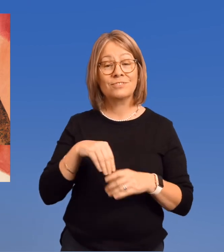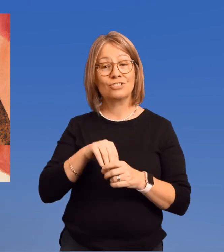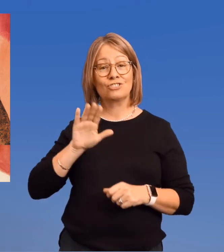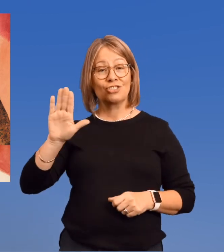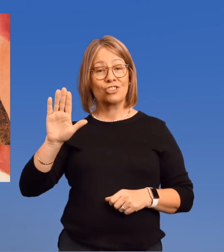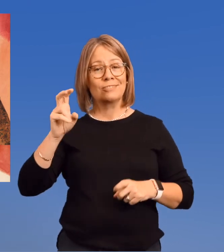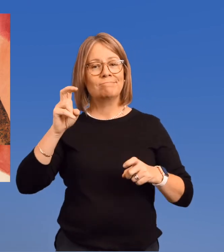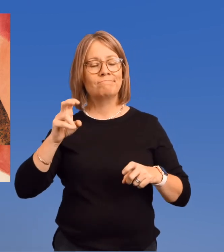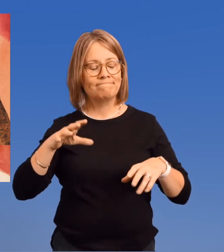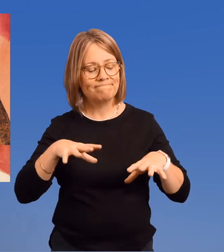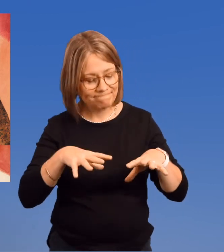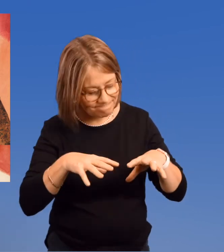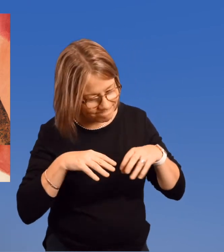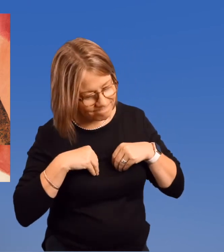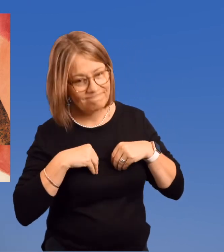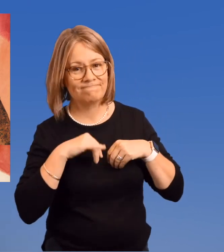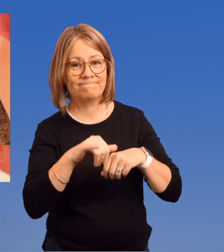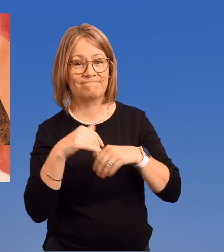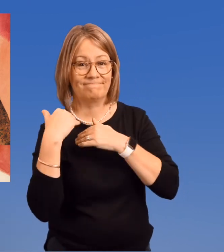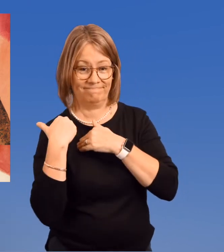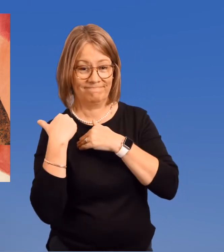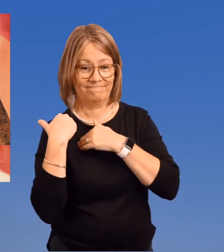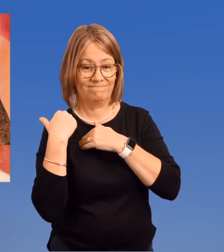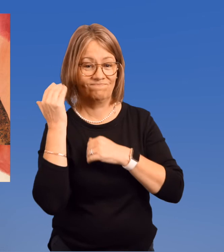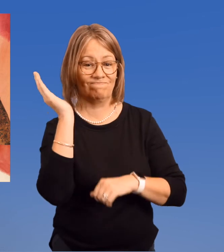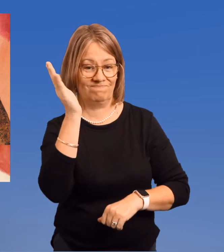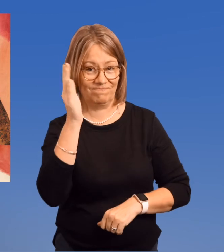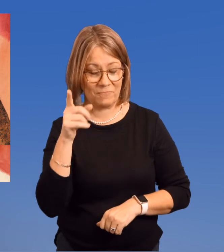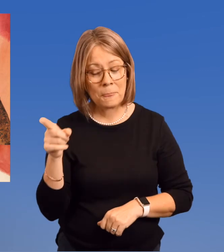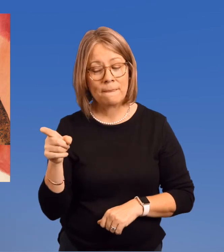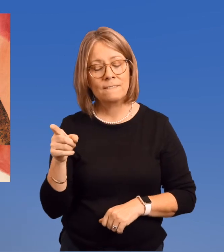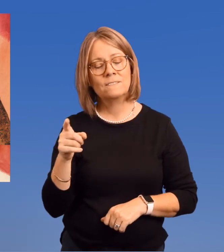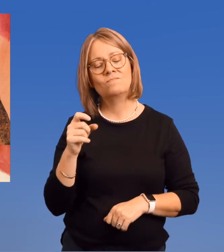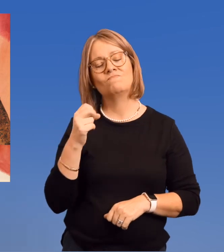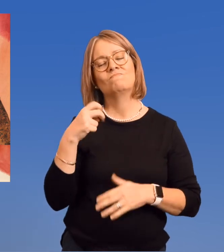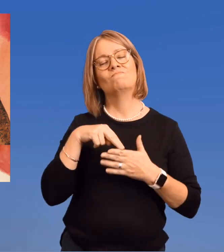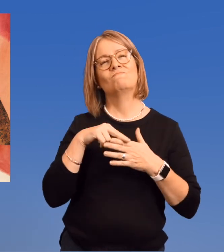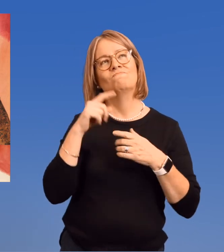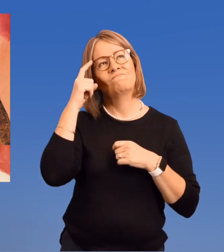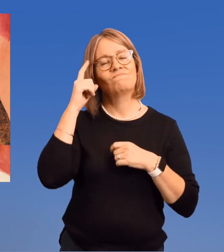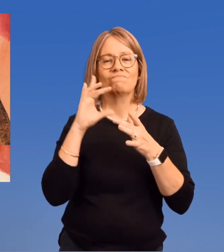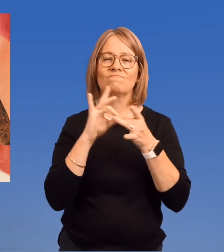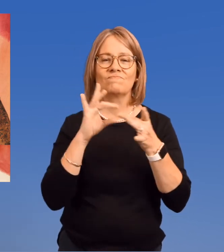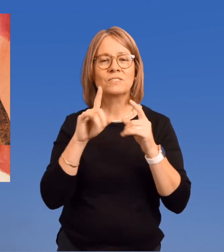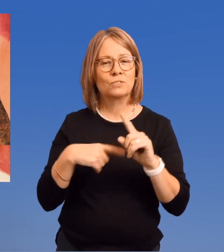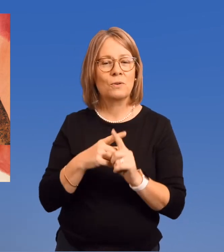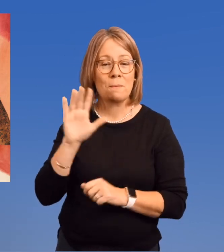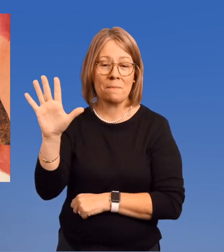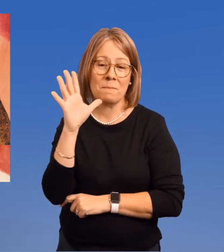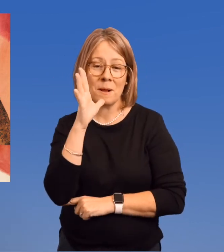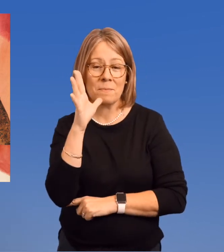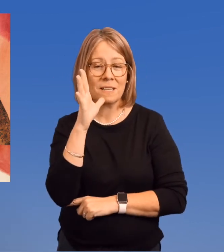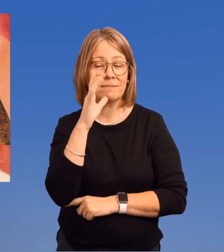In her acceptance speech, she spoke of her mother.